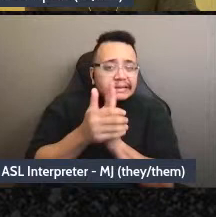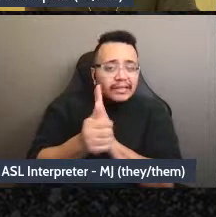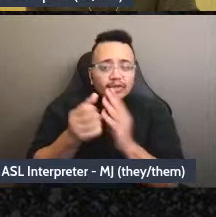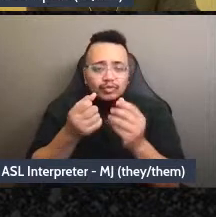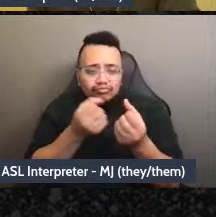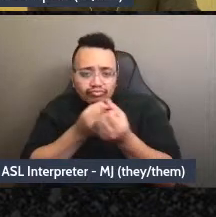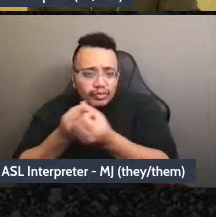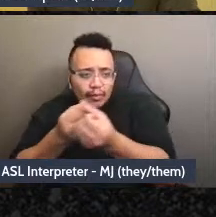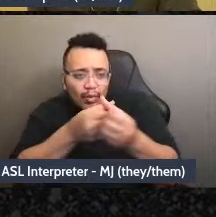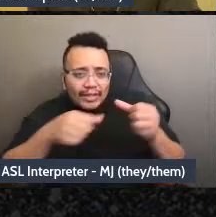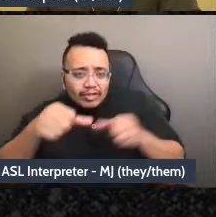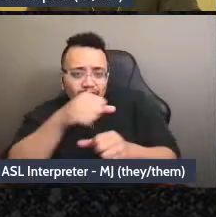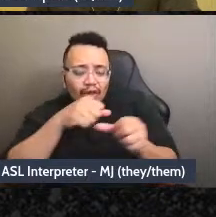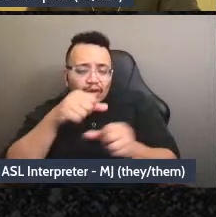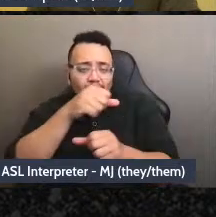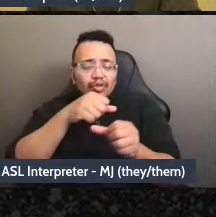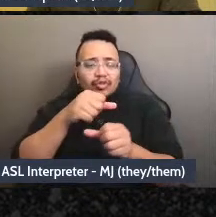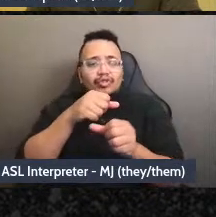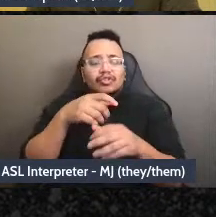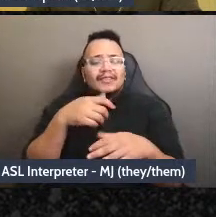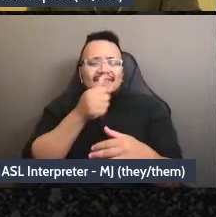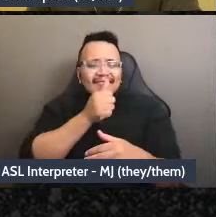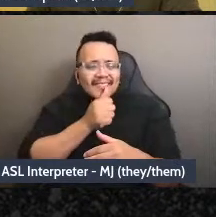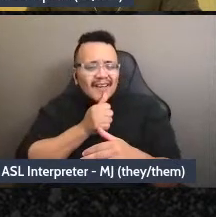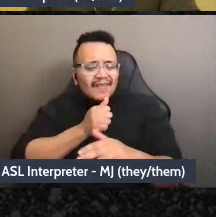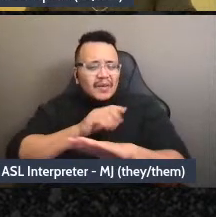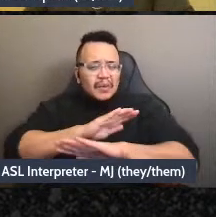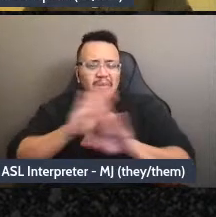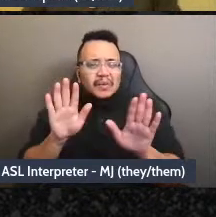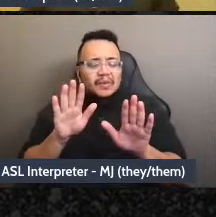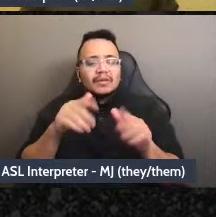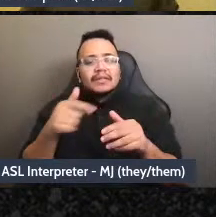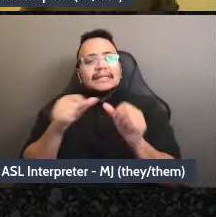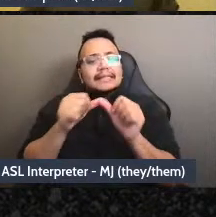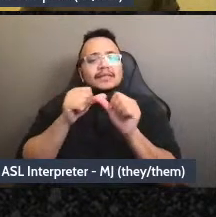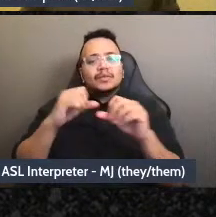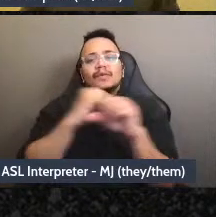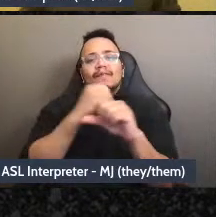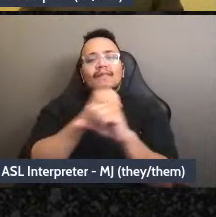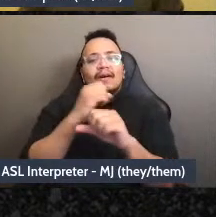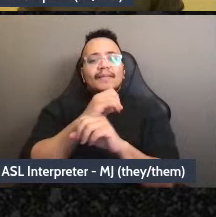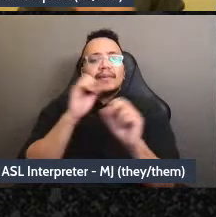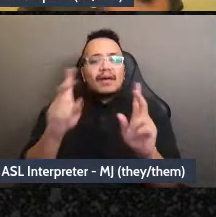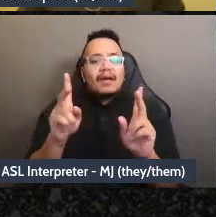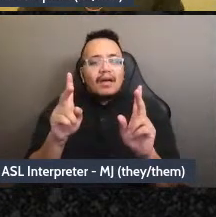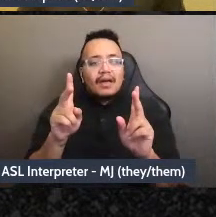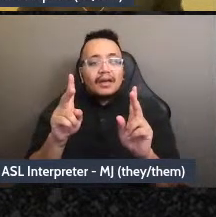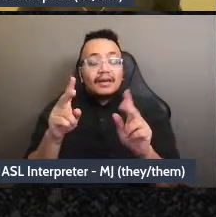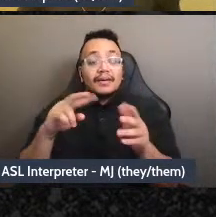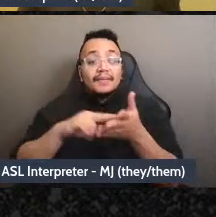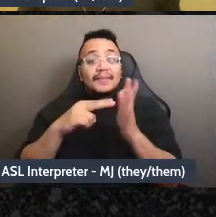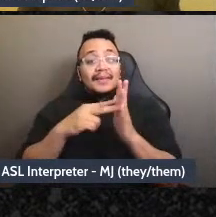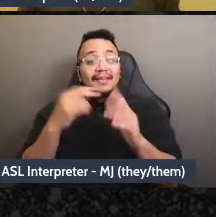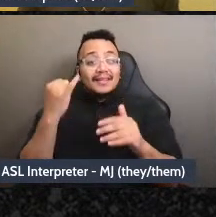suffering, and fight back. And so the more people who can take more responsibility for the work,